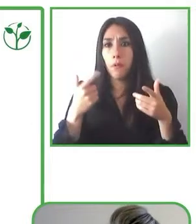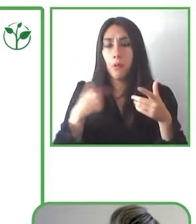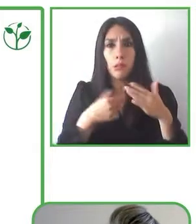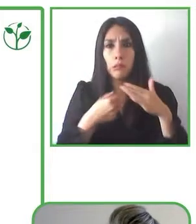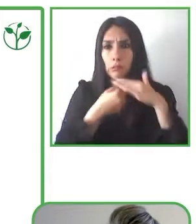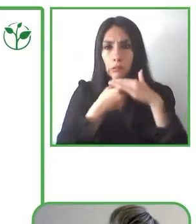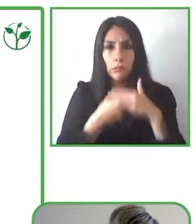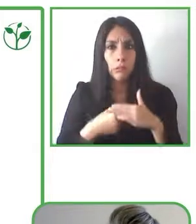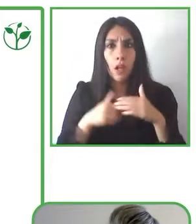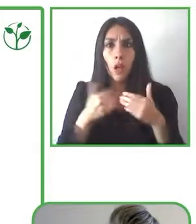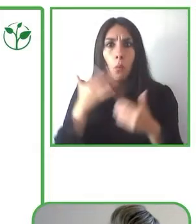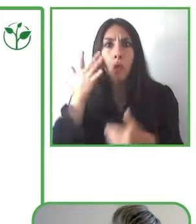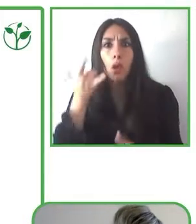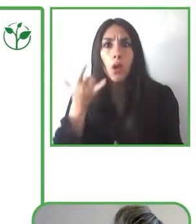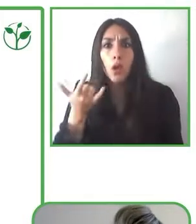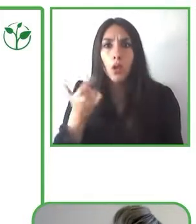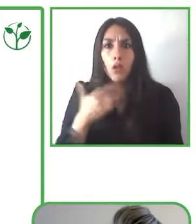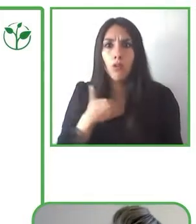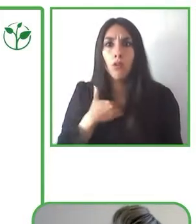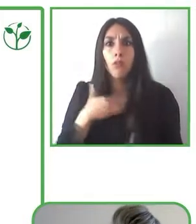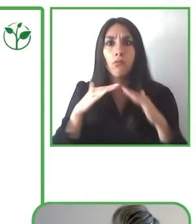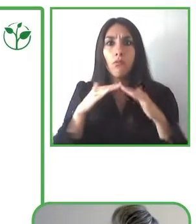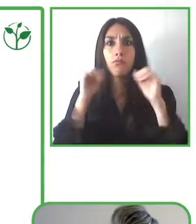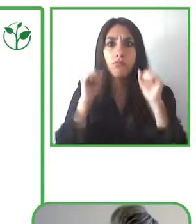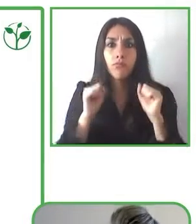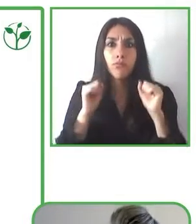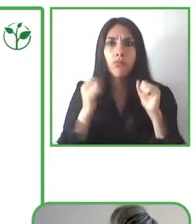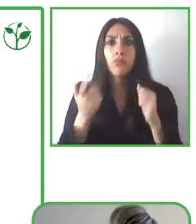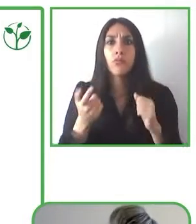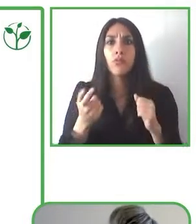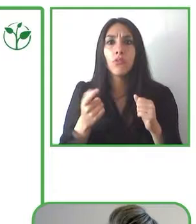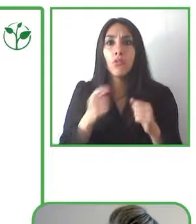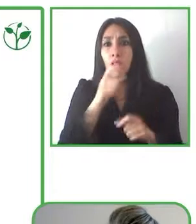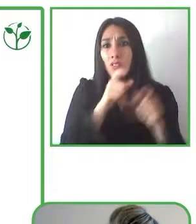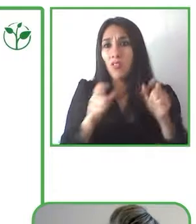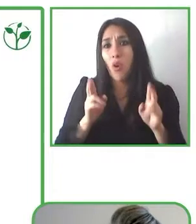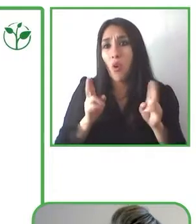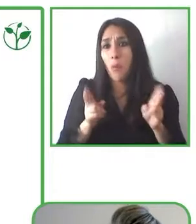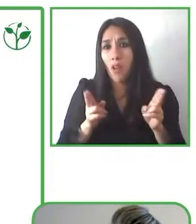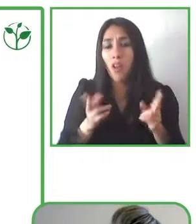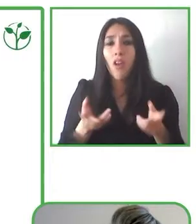had so far especially when we're talking about those sectors of populations that